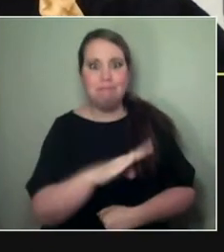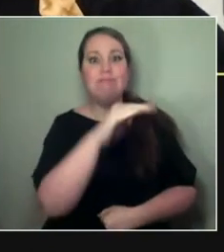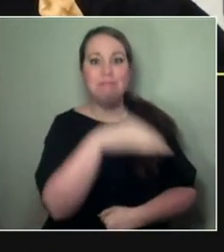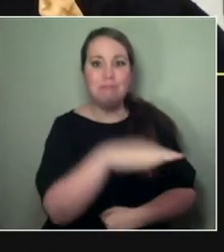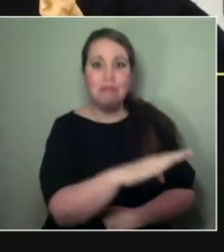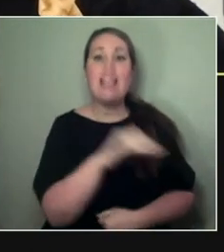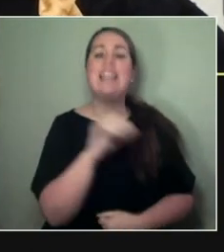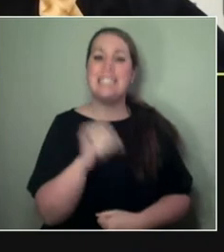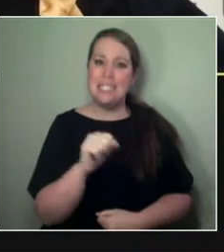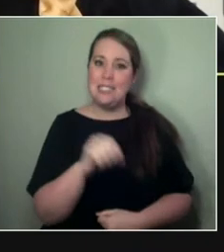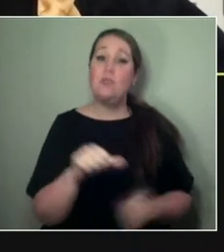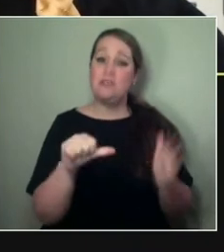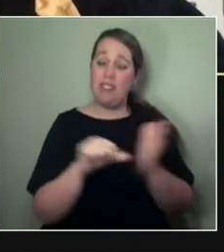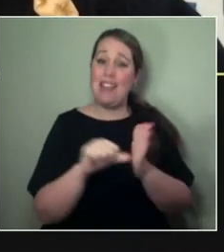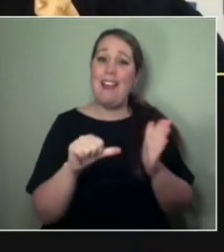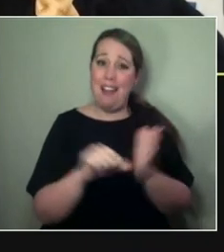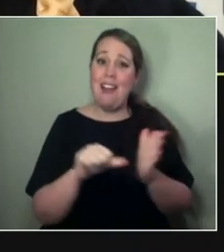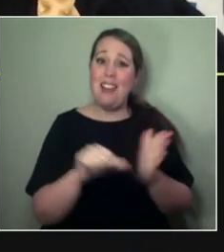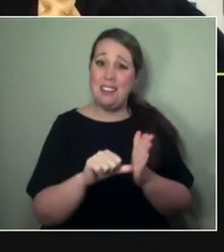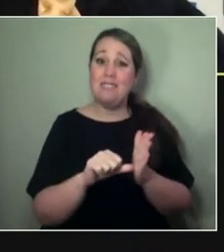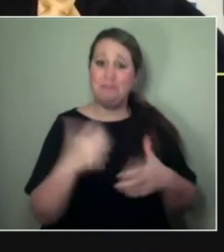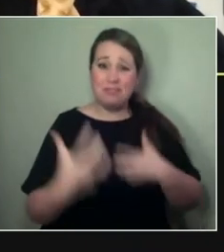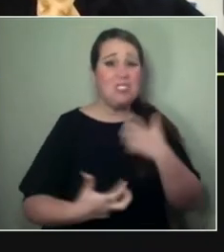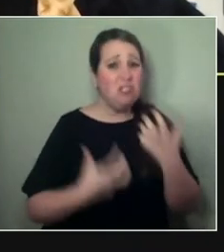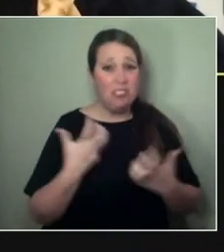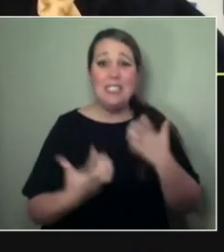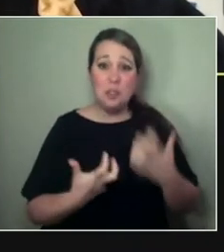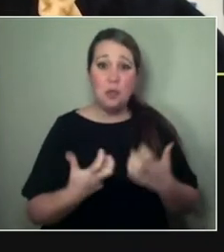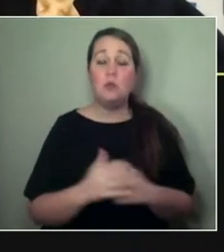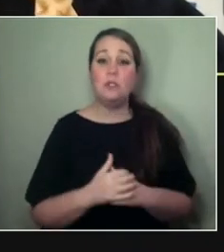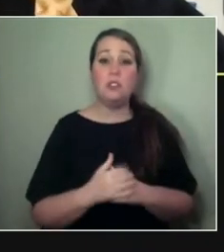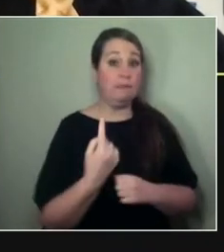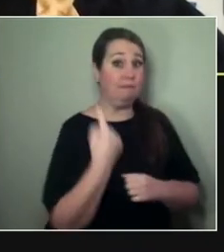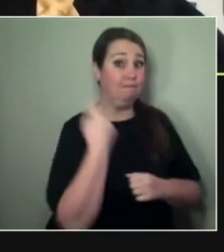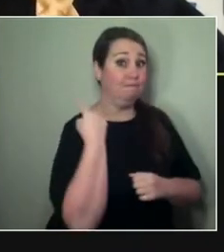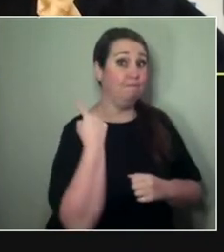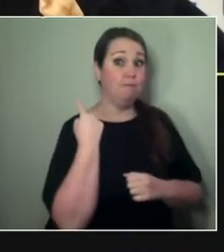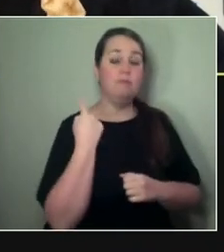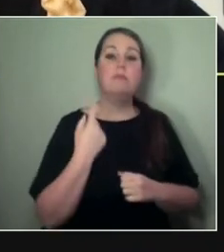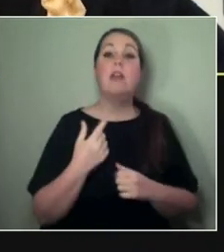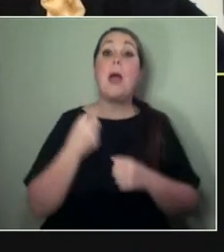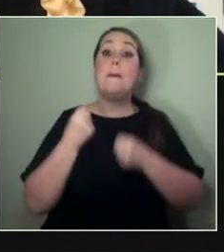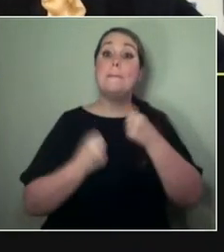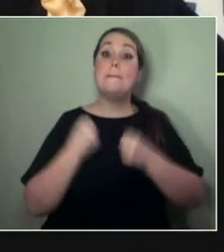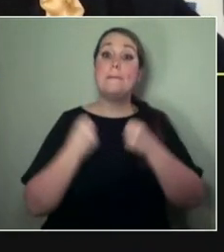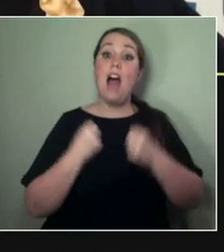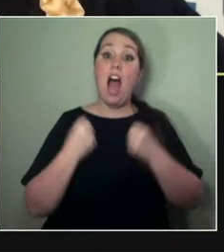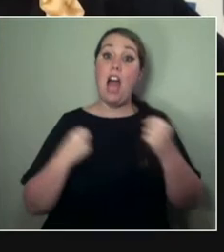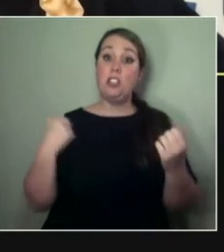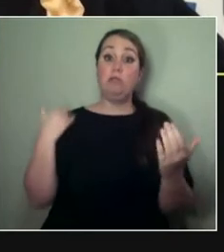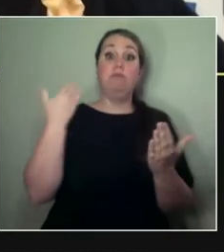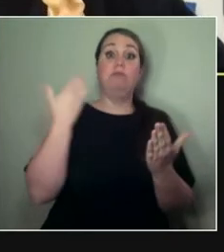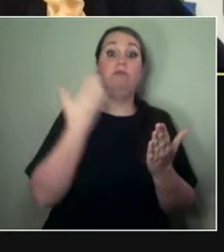So, let's think about, like, from March to the summer, in July. That period was really hard for us,